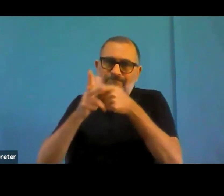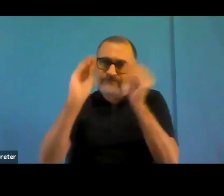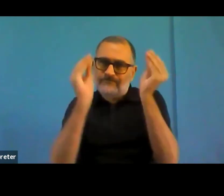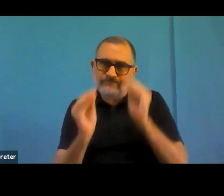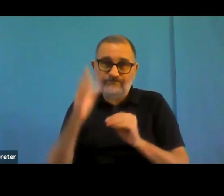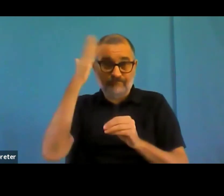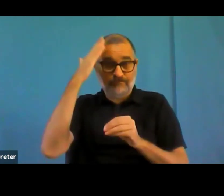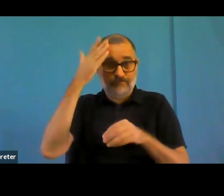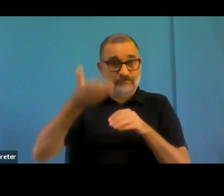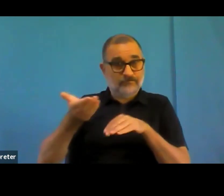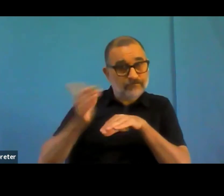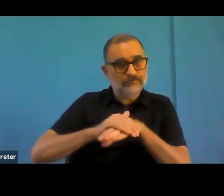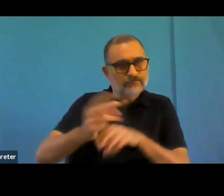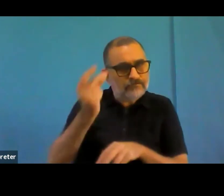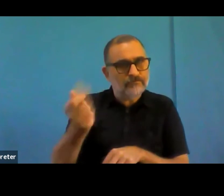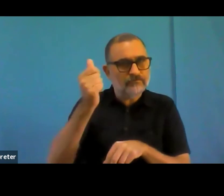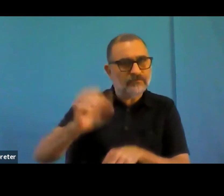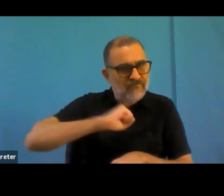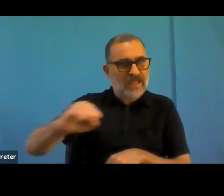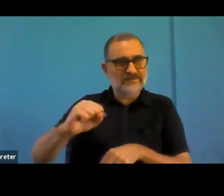And we saw June showed the statistics from the OPC.